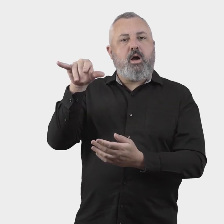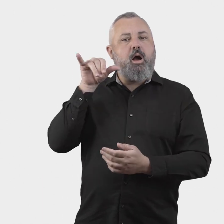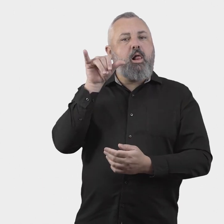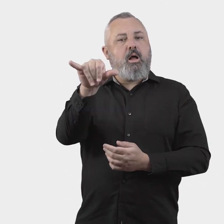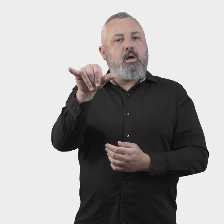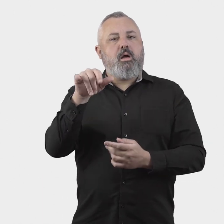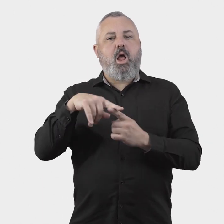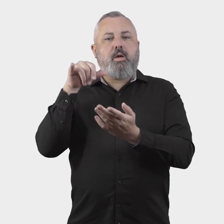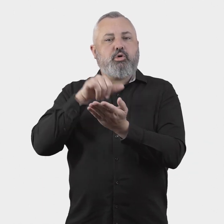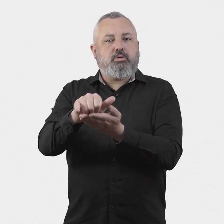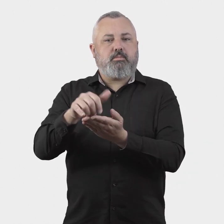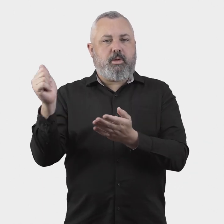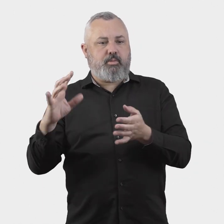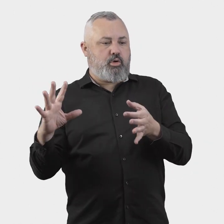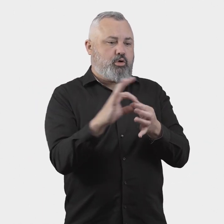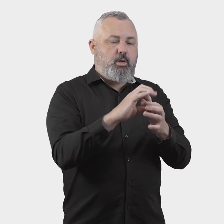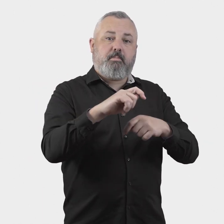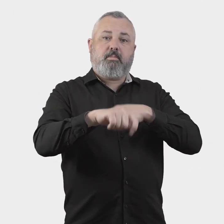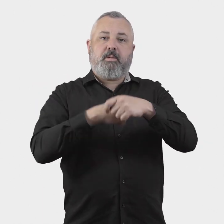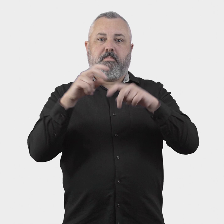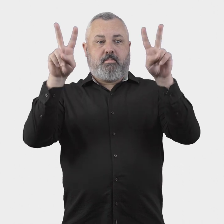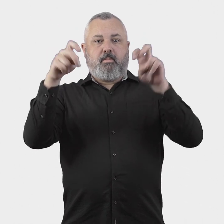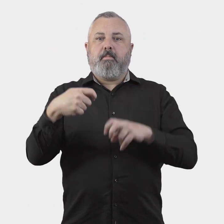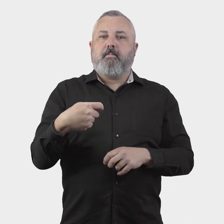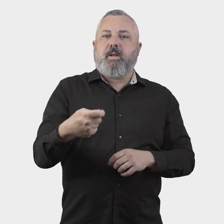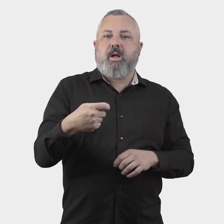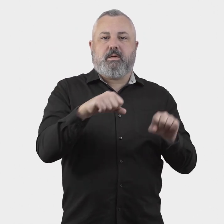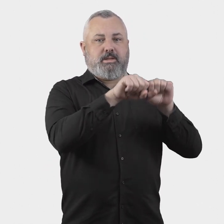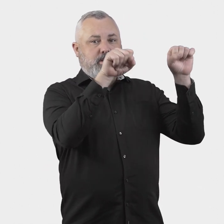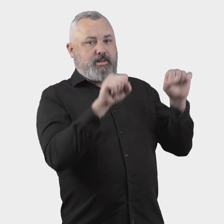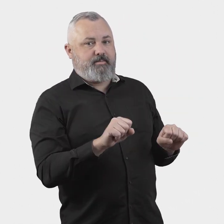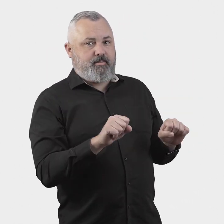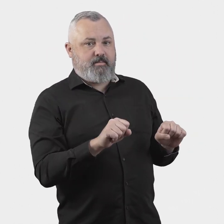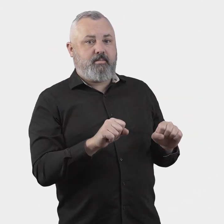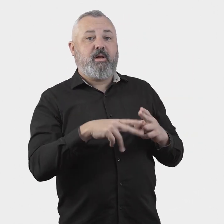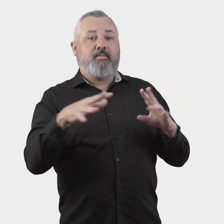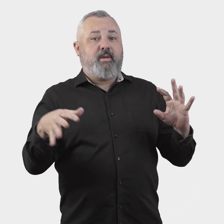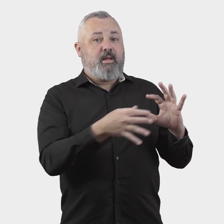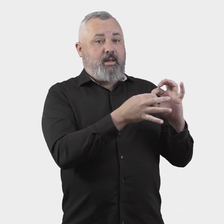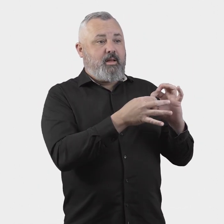airlines and airports that are members of the scheme, with scheme members having a legal obligation to